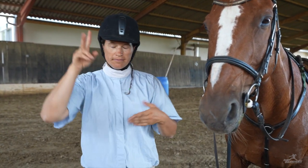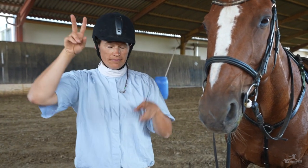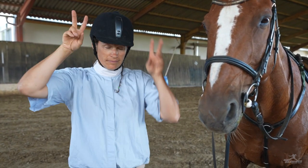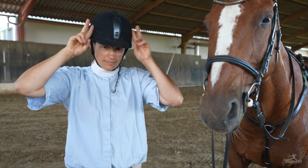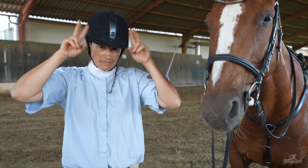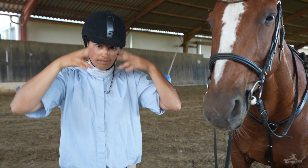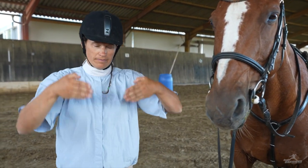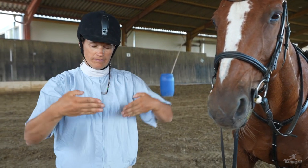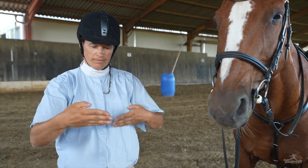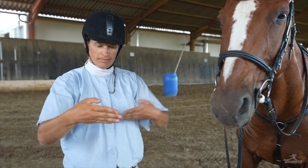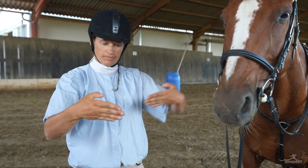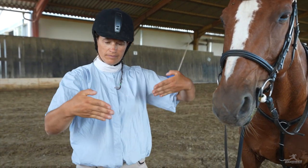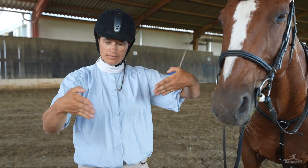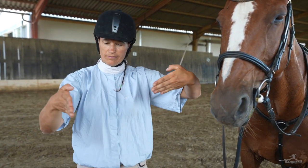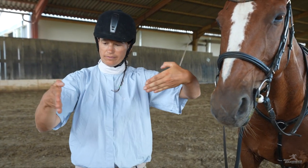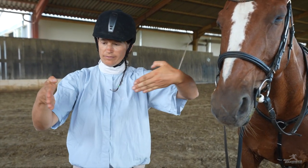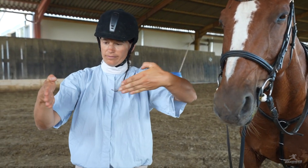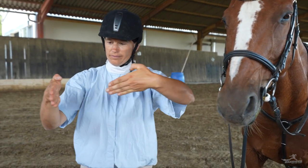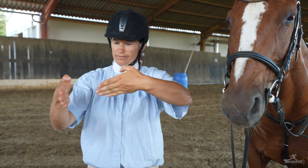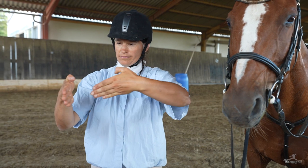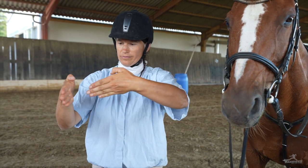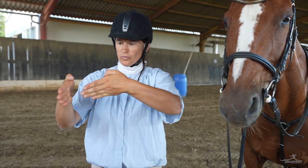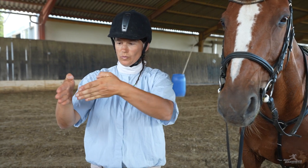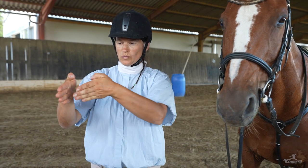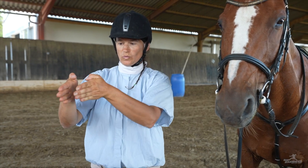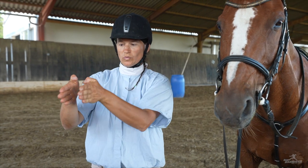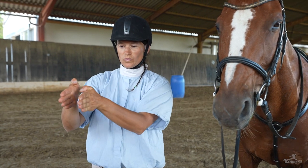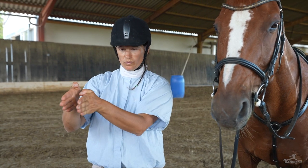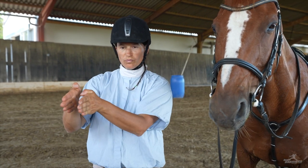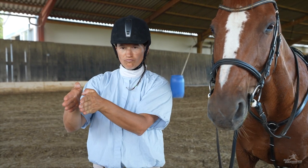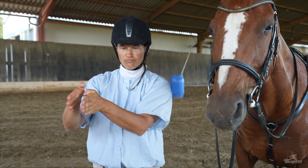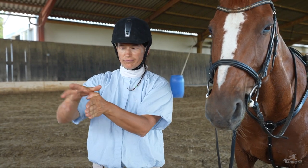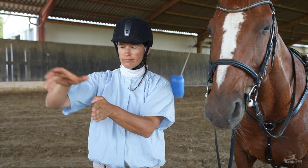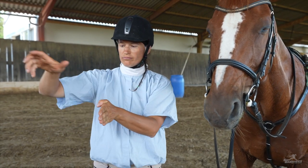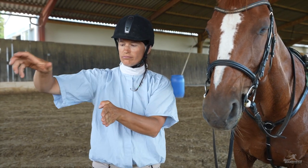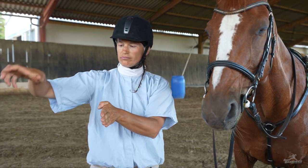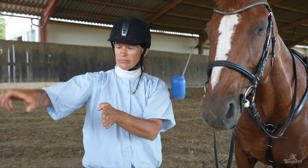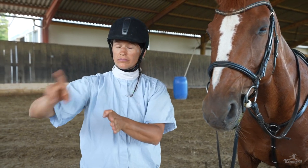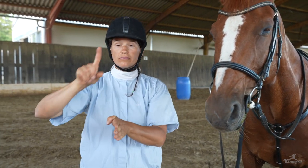the horse must first step parallel to the gate